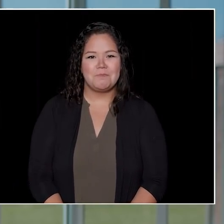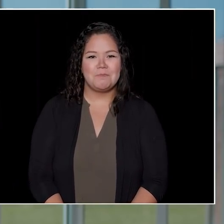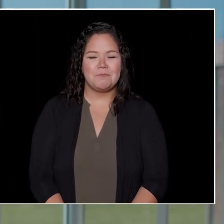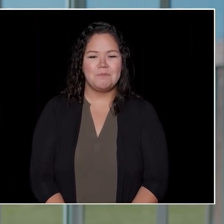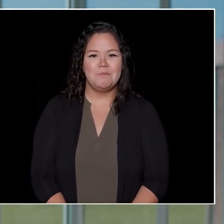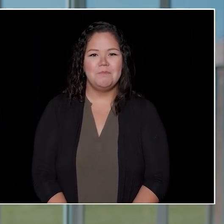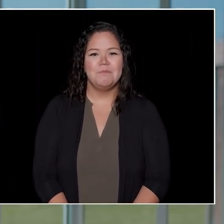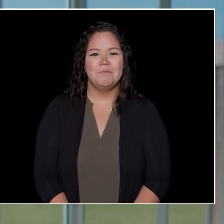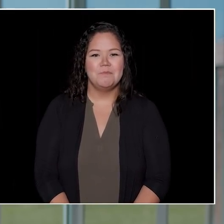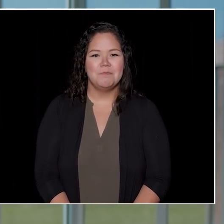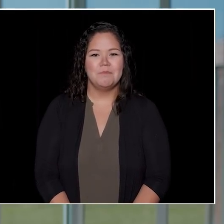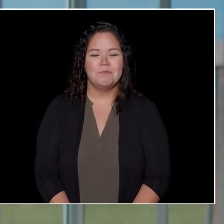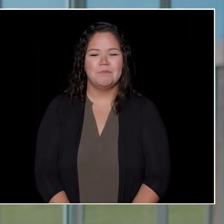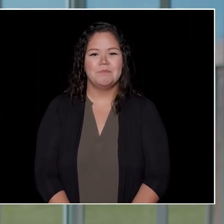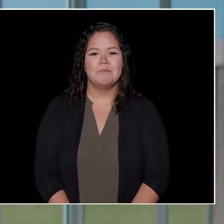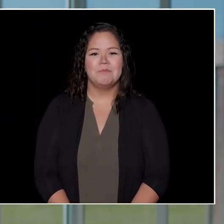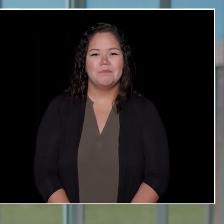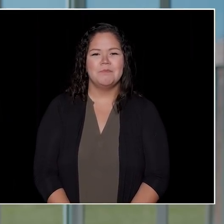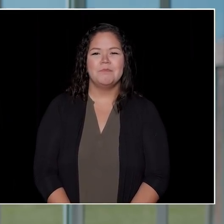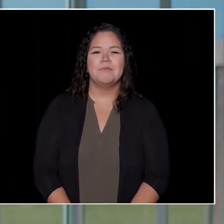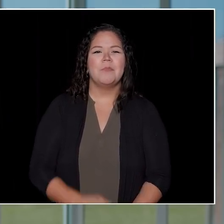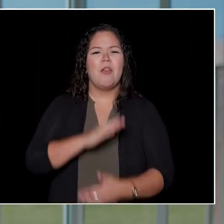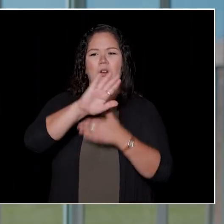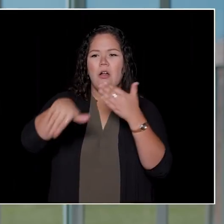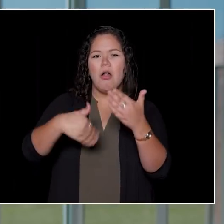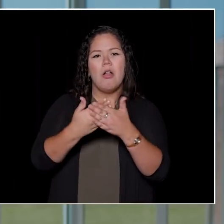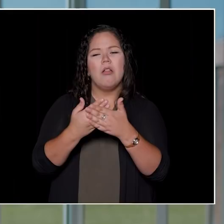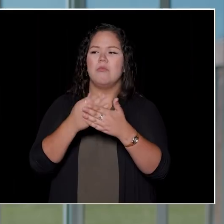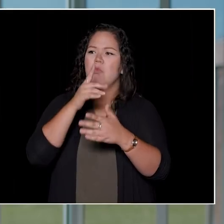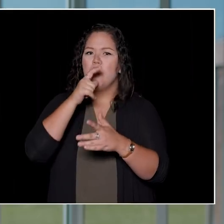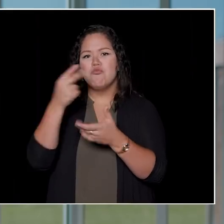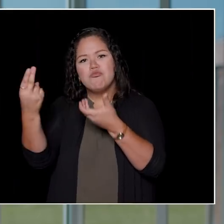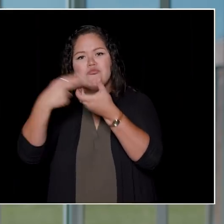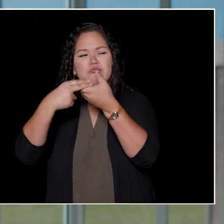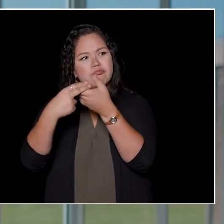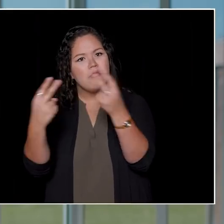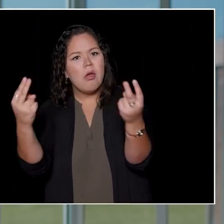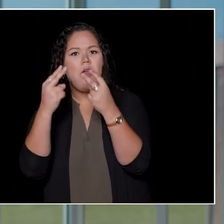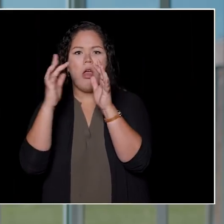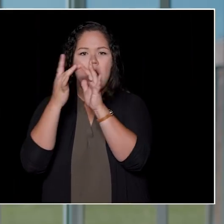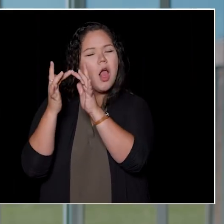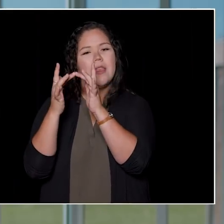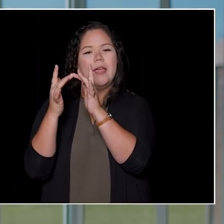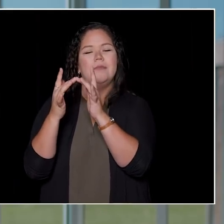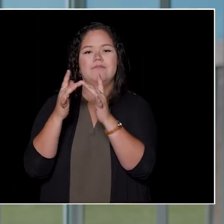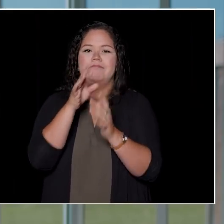that are online. (speaking Halkomelem language)